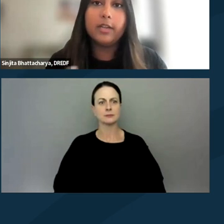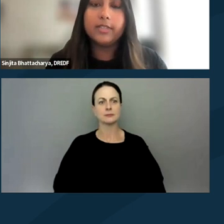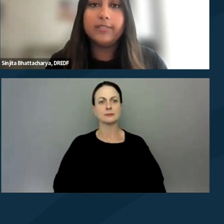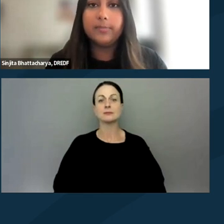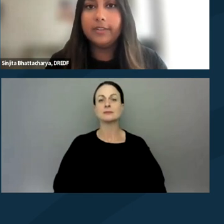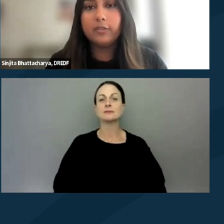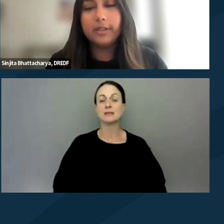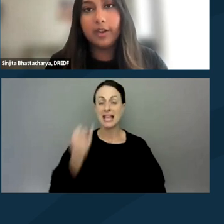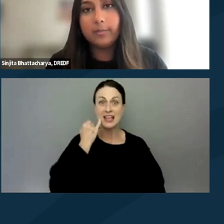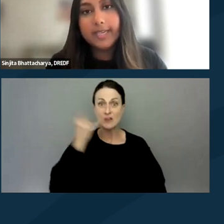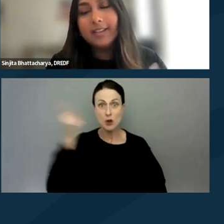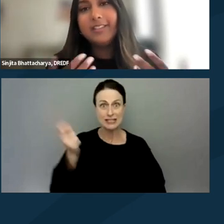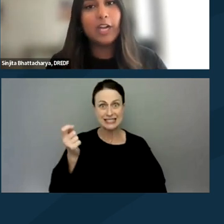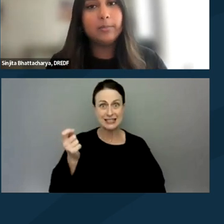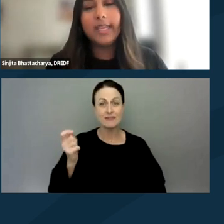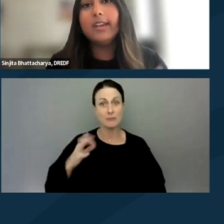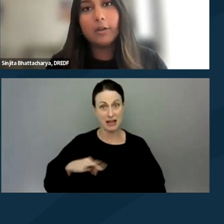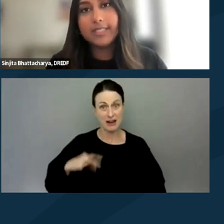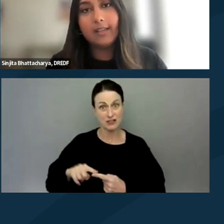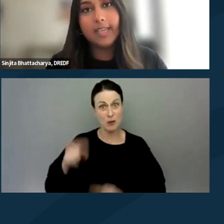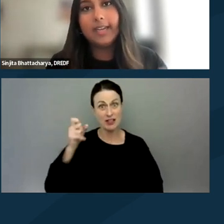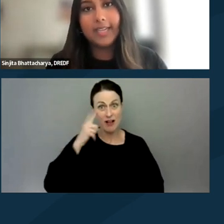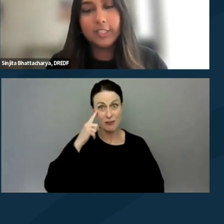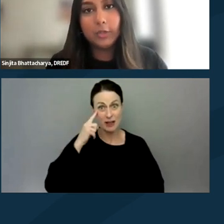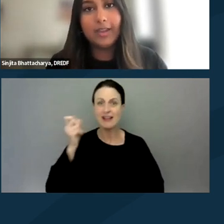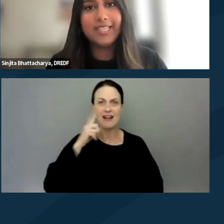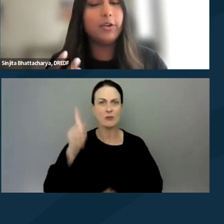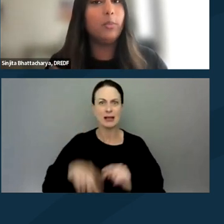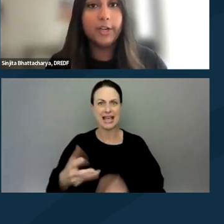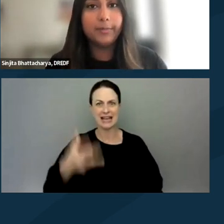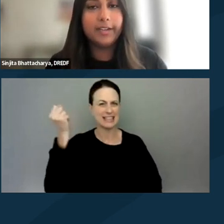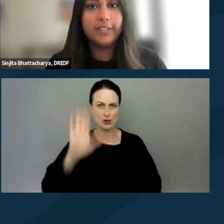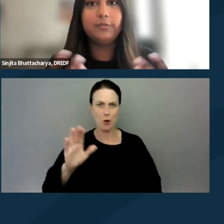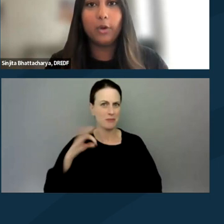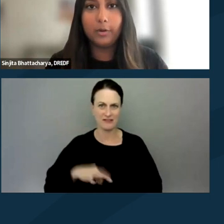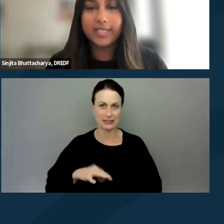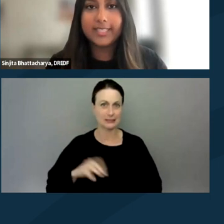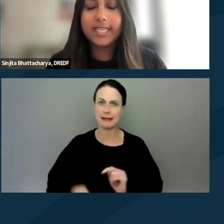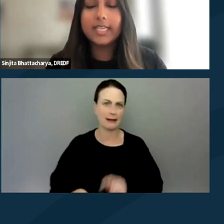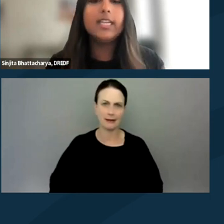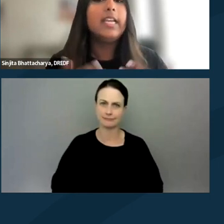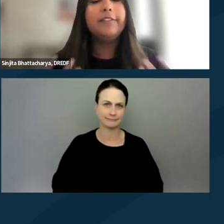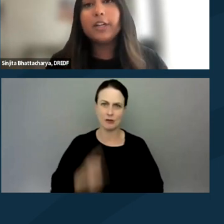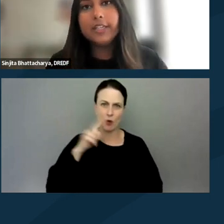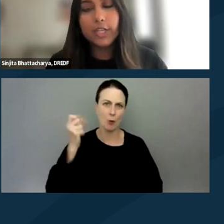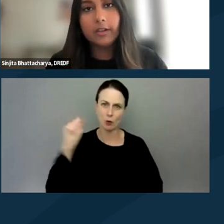that receives benefits from the government, the government cannot retaliate against you and take away your benefits for protesting. If you're in jail,